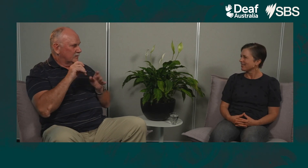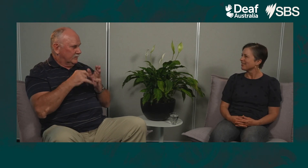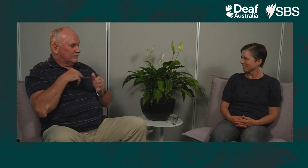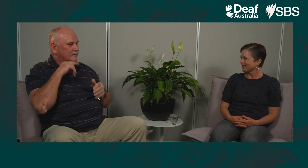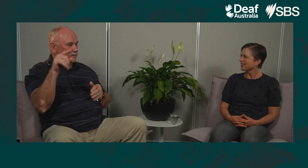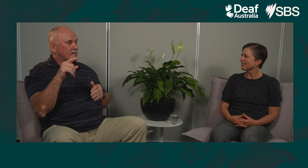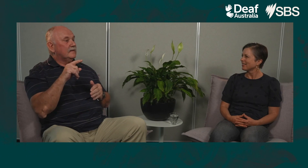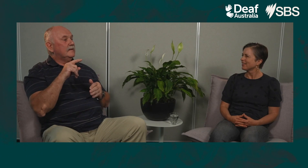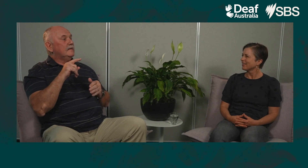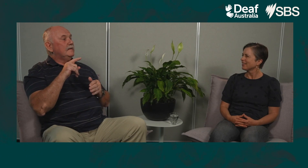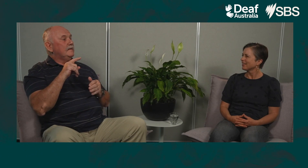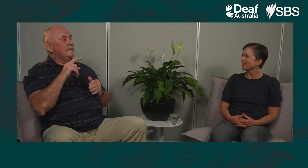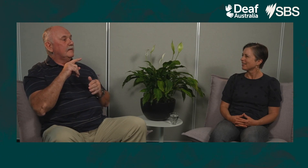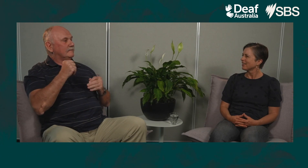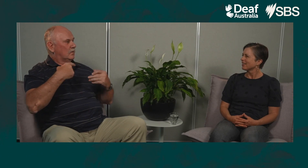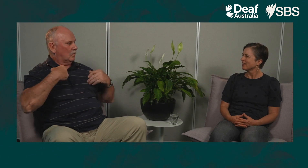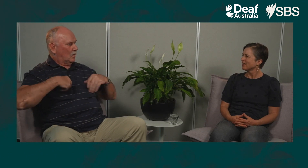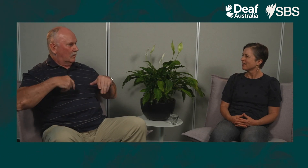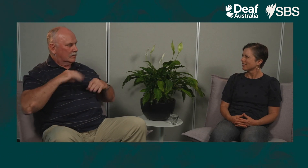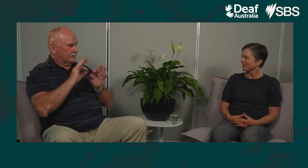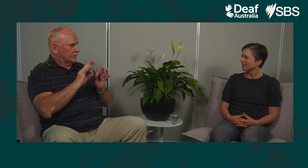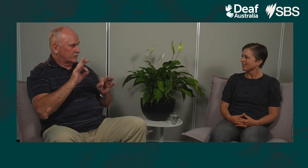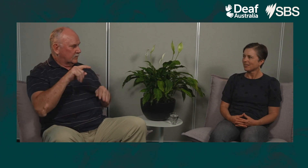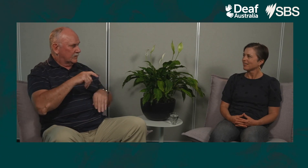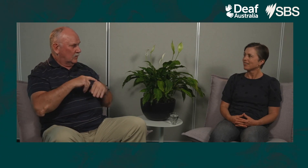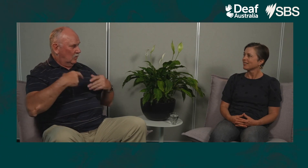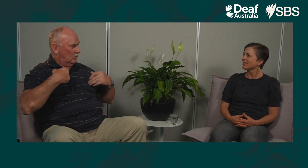I recall going along with the welfare officer, we didn't have interpreters back then,